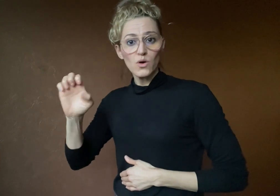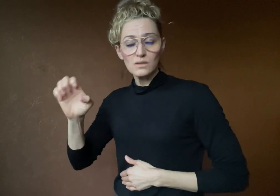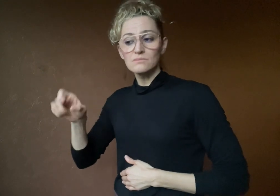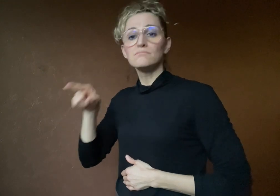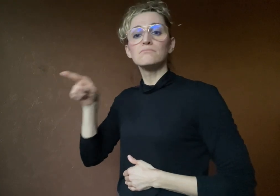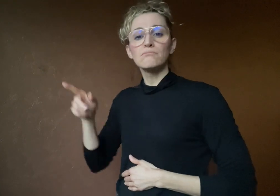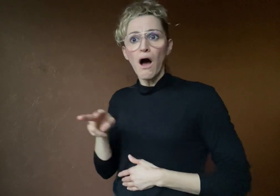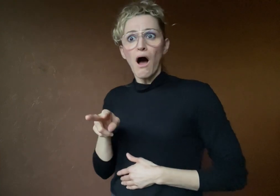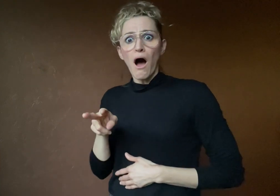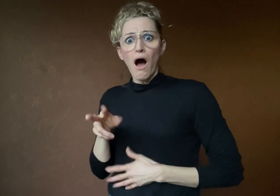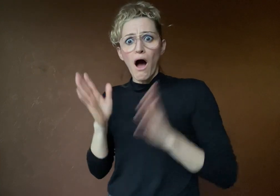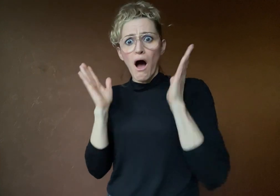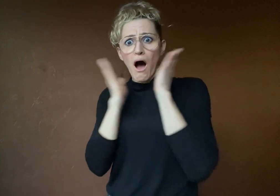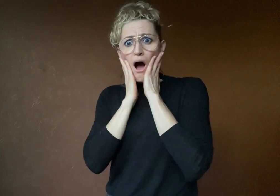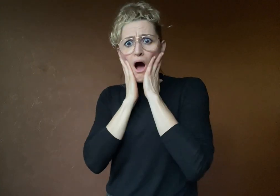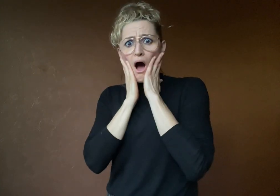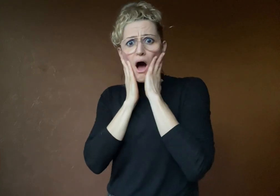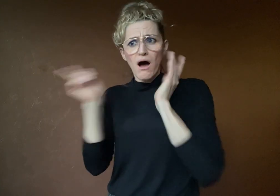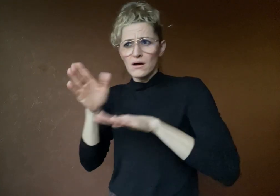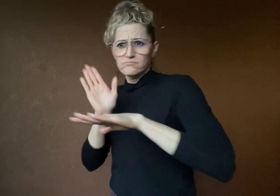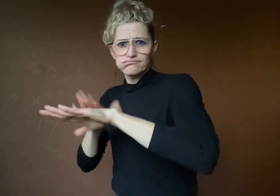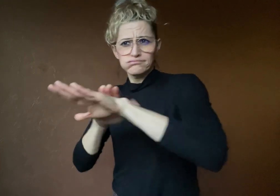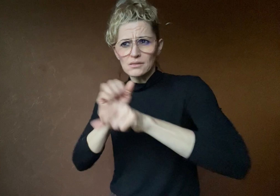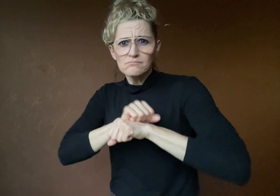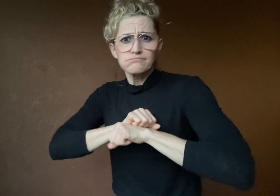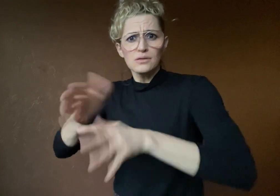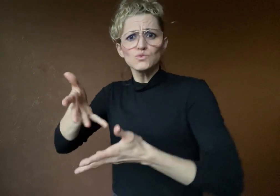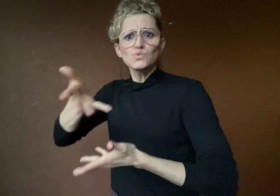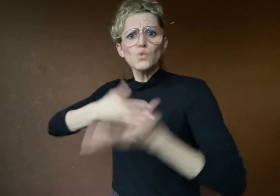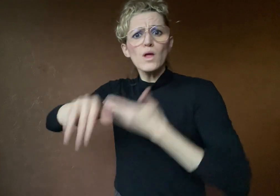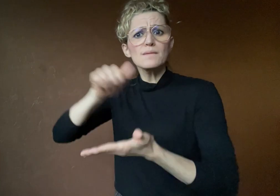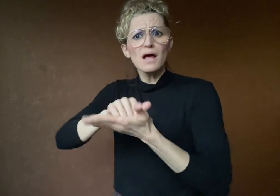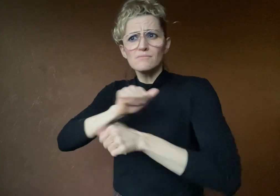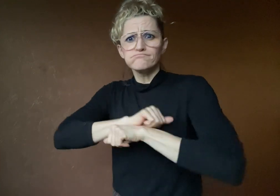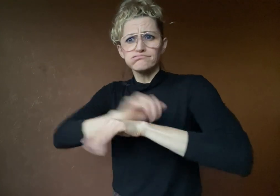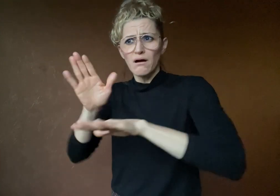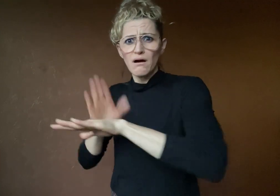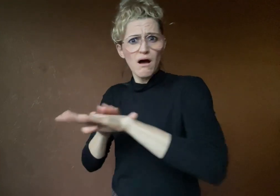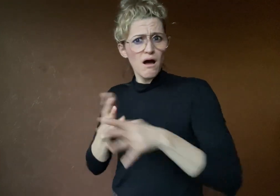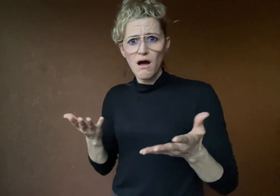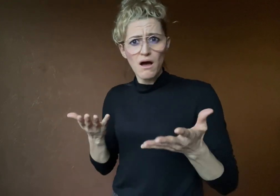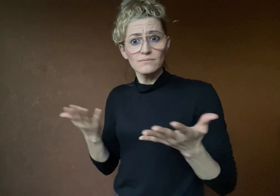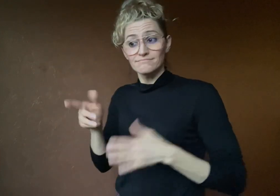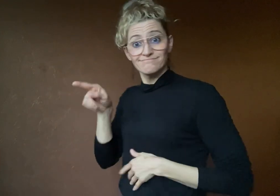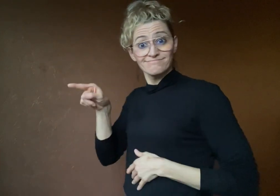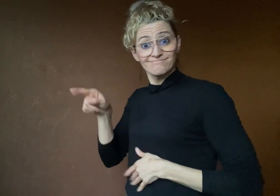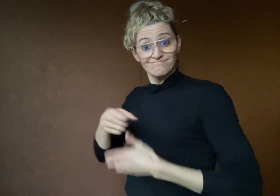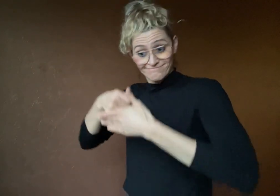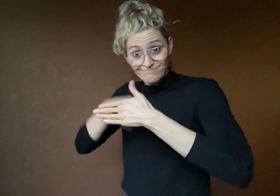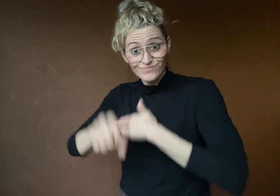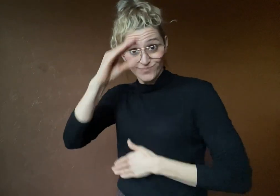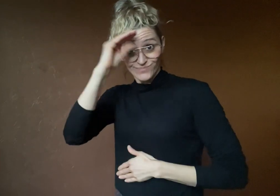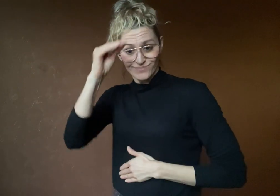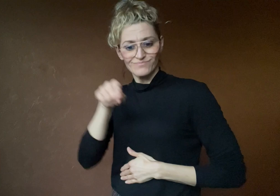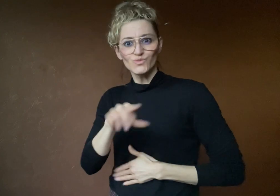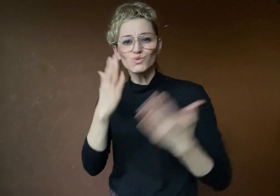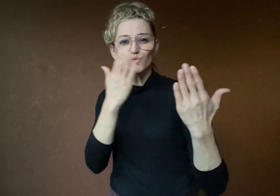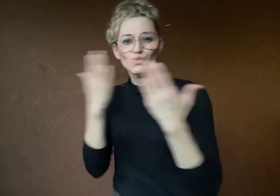through social media that a photographer removed his son´s